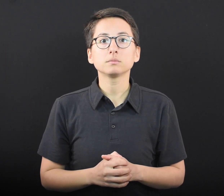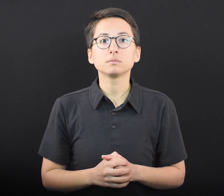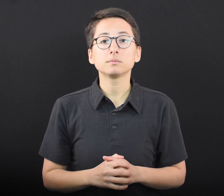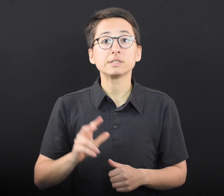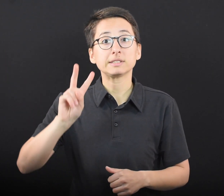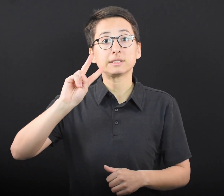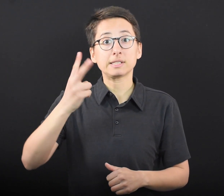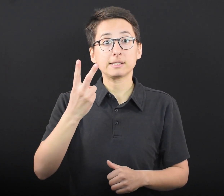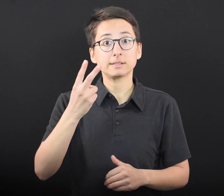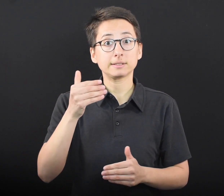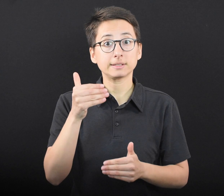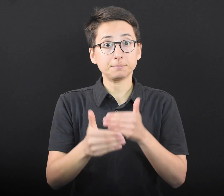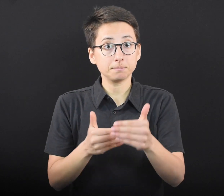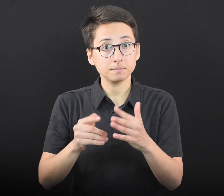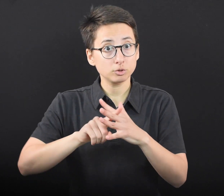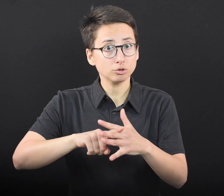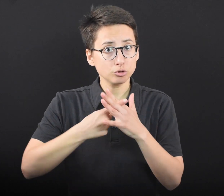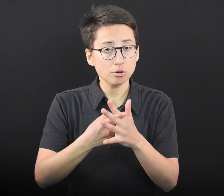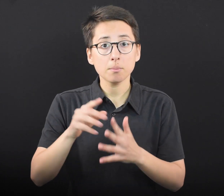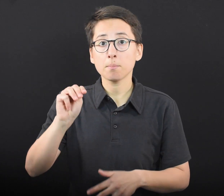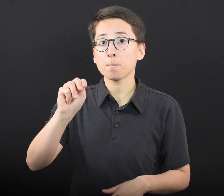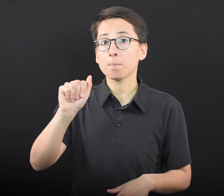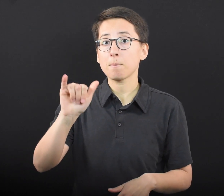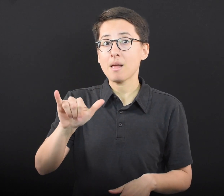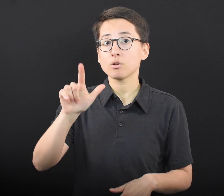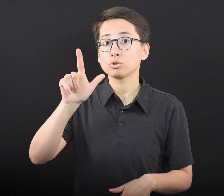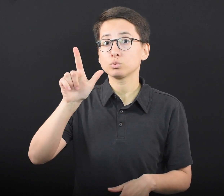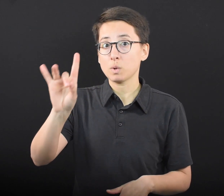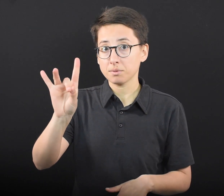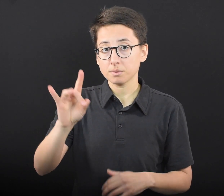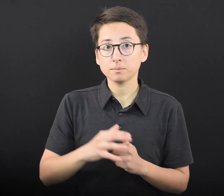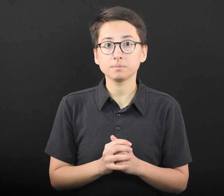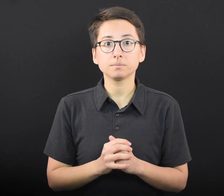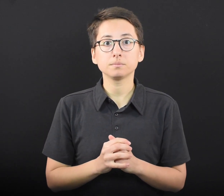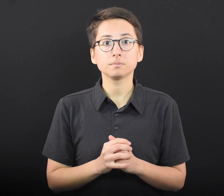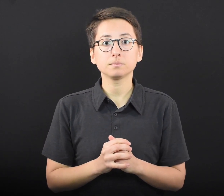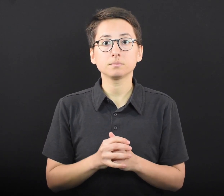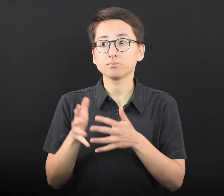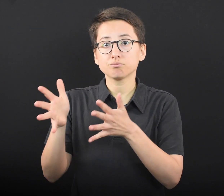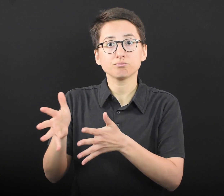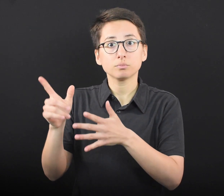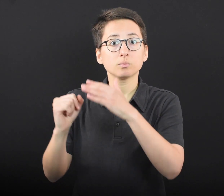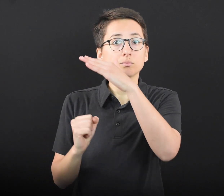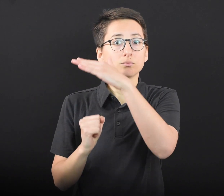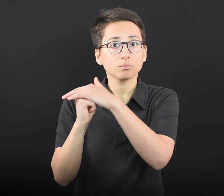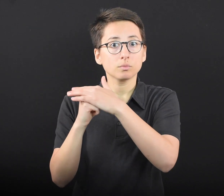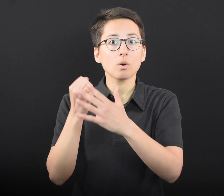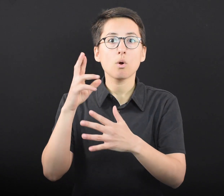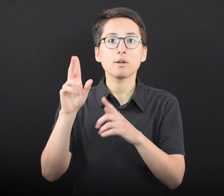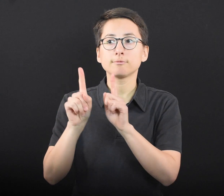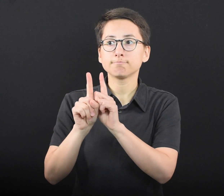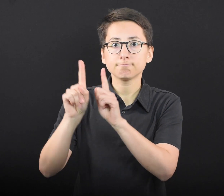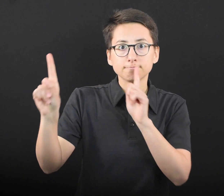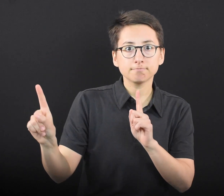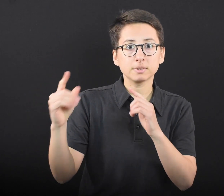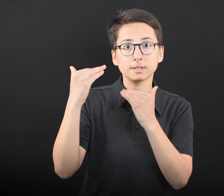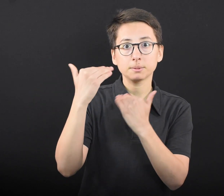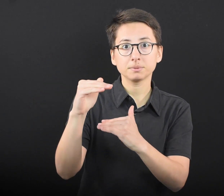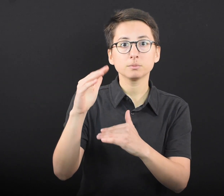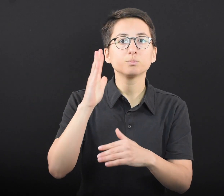The second step begins on May 28. Remaining capacity and distancing limits will come to an